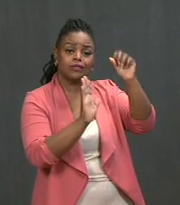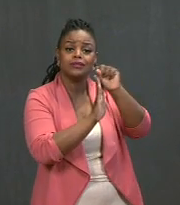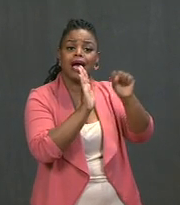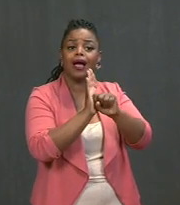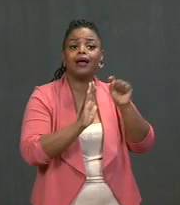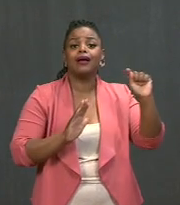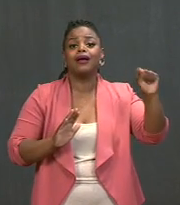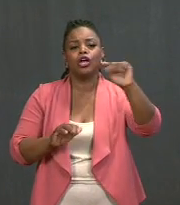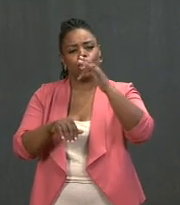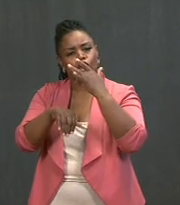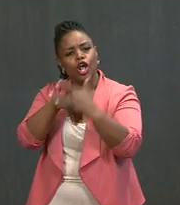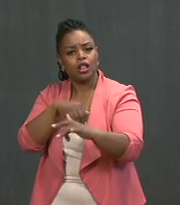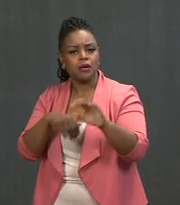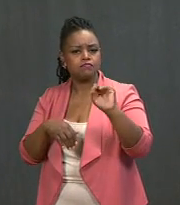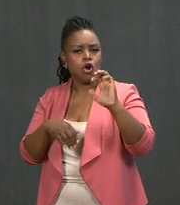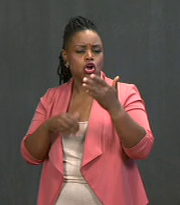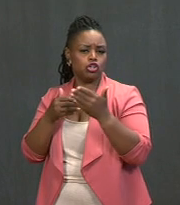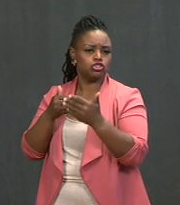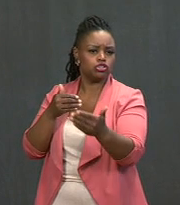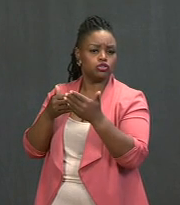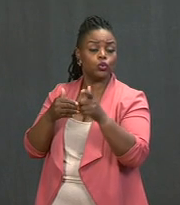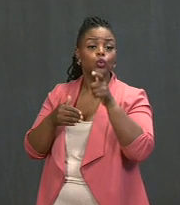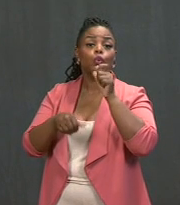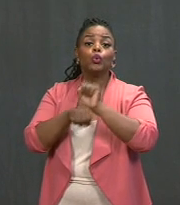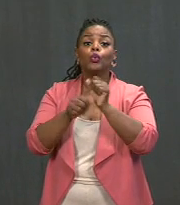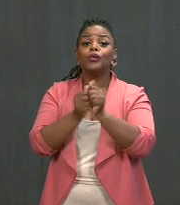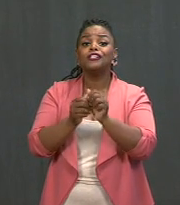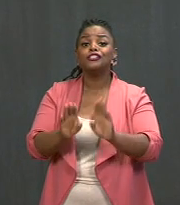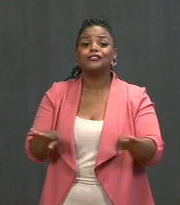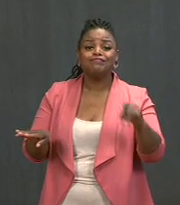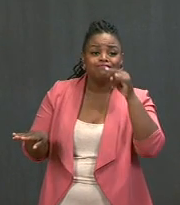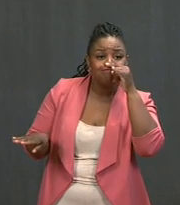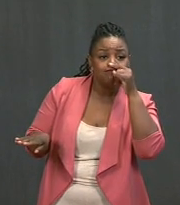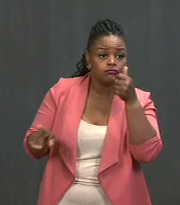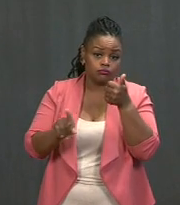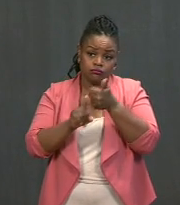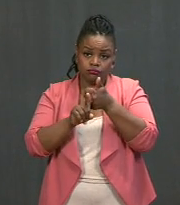childcare workers eligible for vaccines, and to get [set]